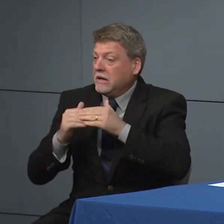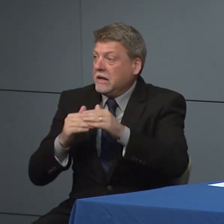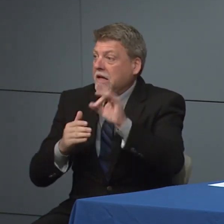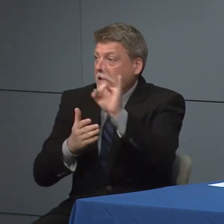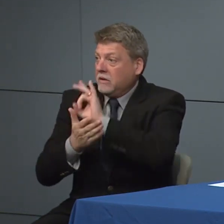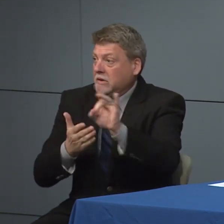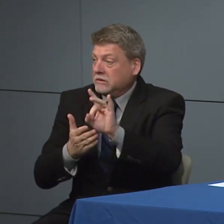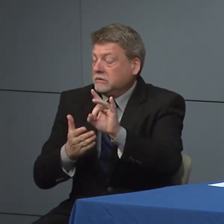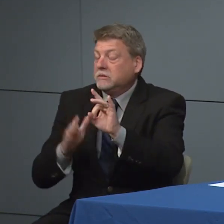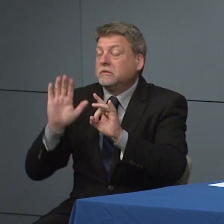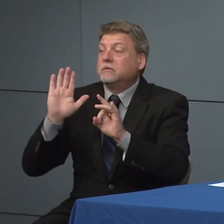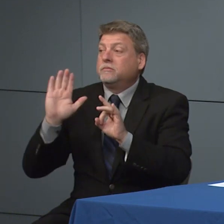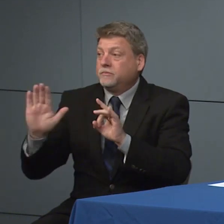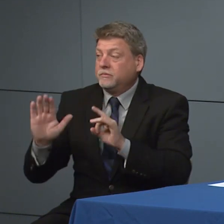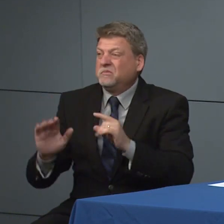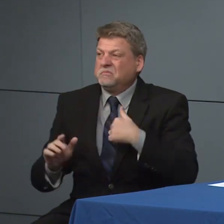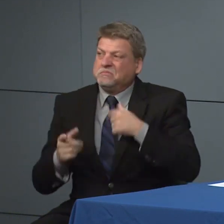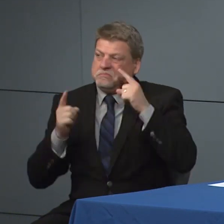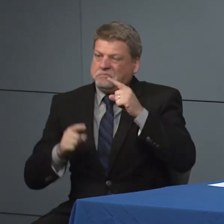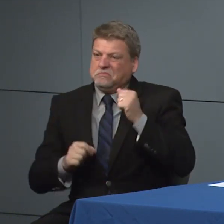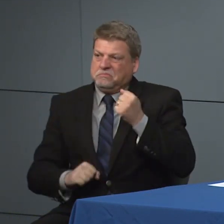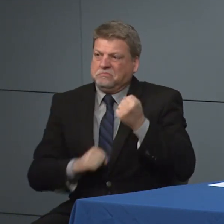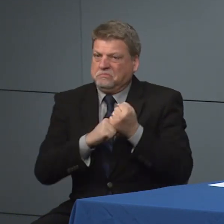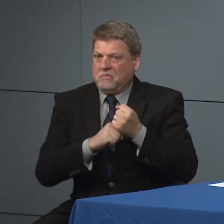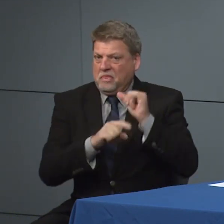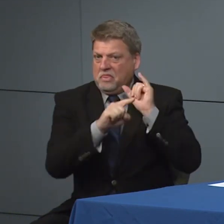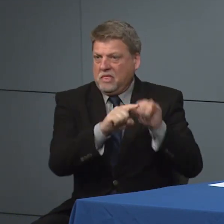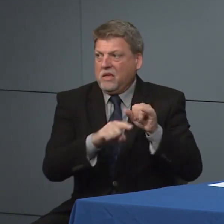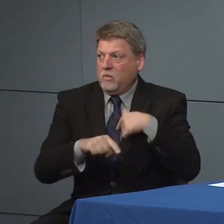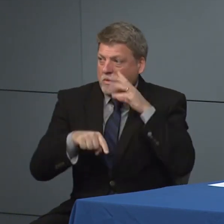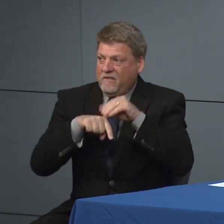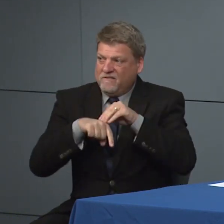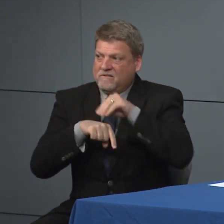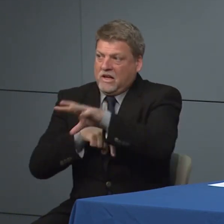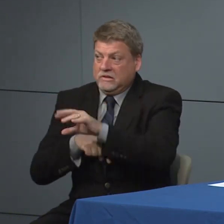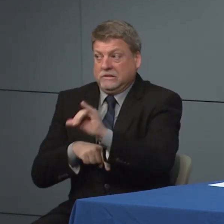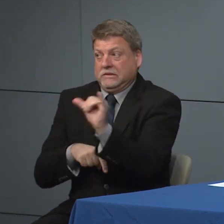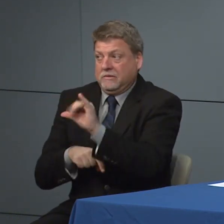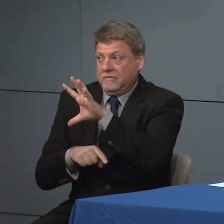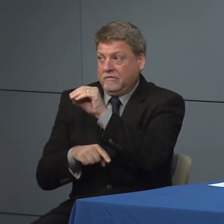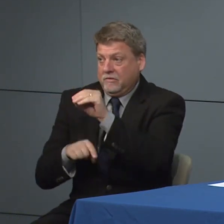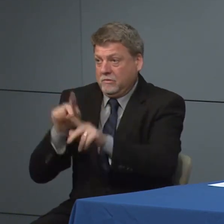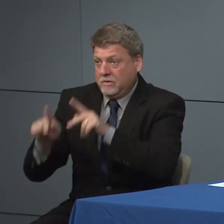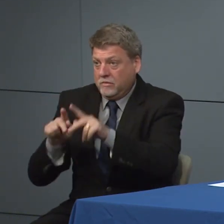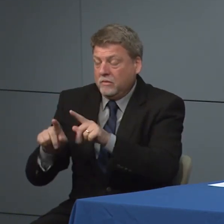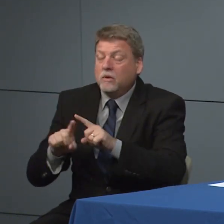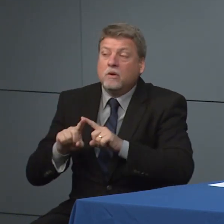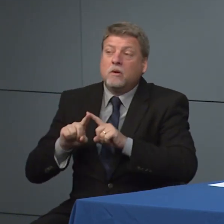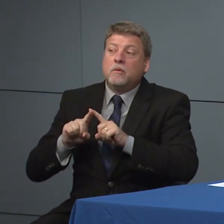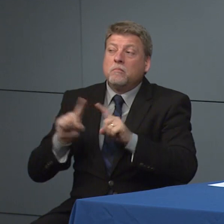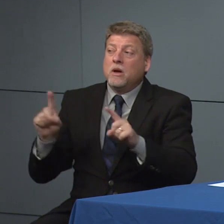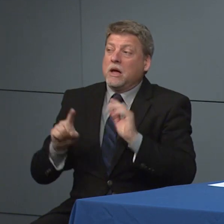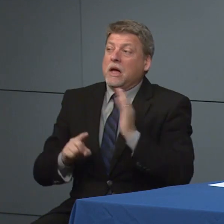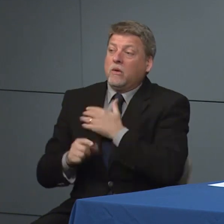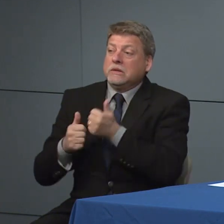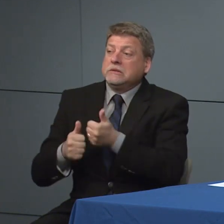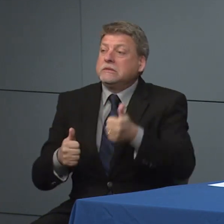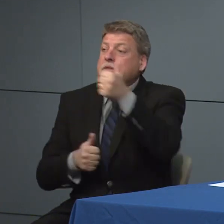mandates restrictions on mass gatherings will stay at 100 for now and those are enforceable I local law enforcements however